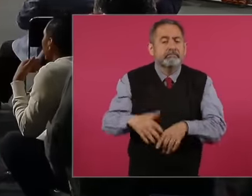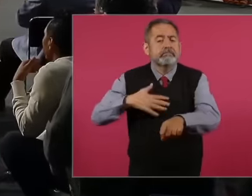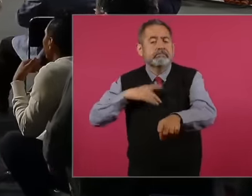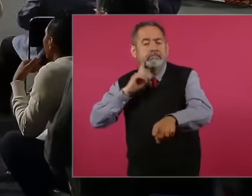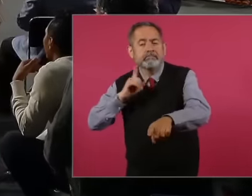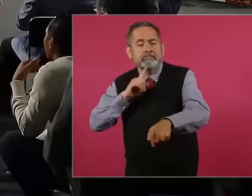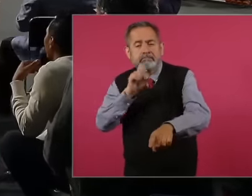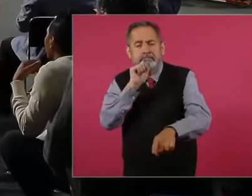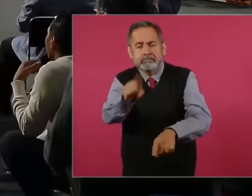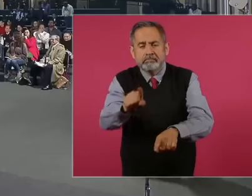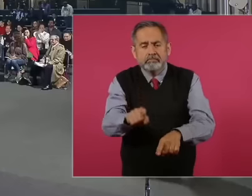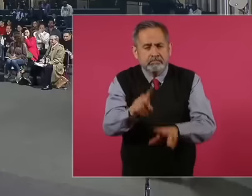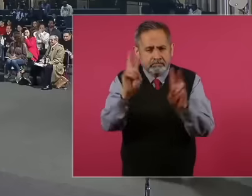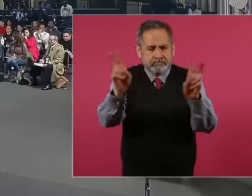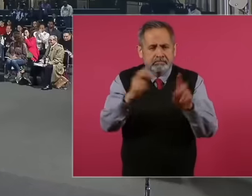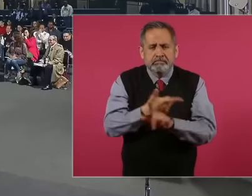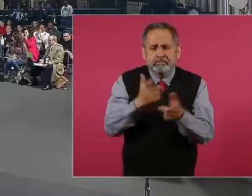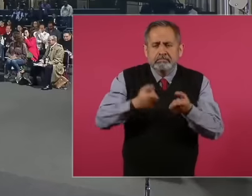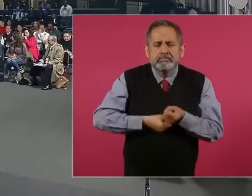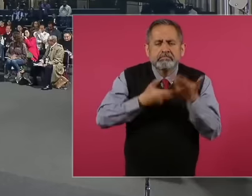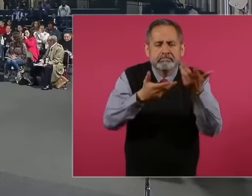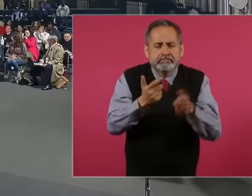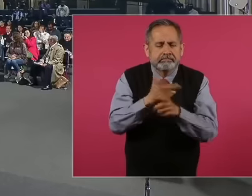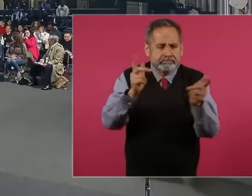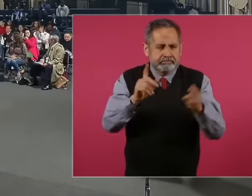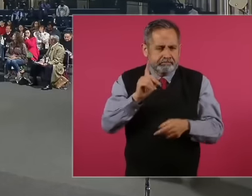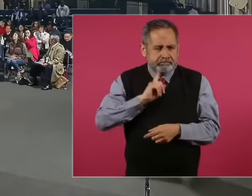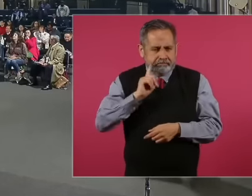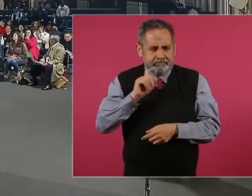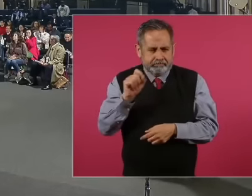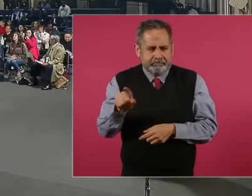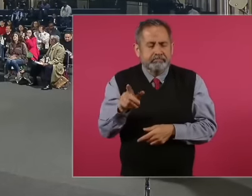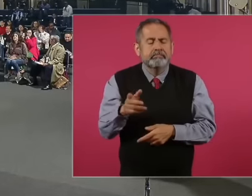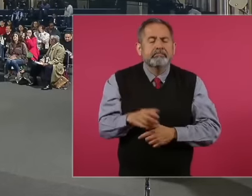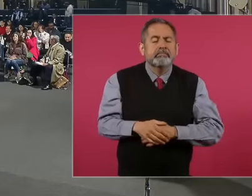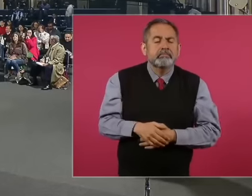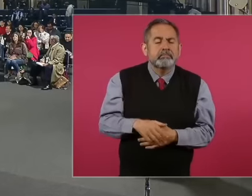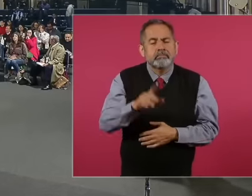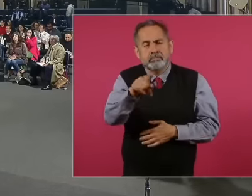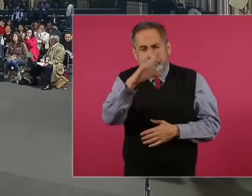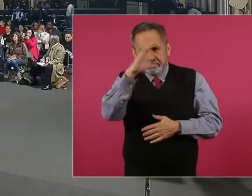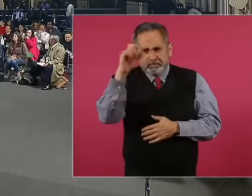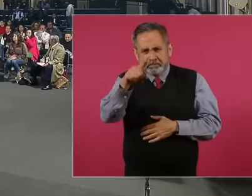with freedom of expression and it's this one of this one you put this photo but What